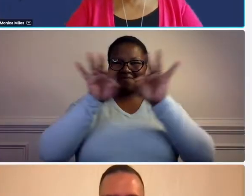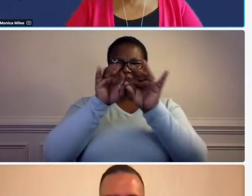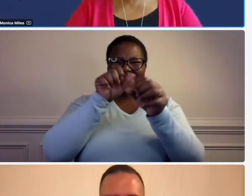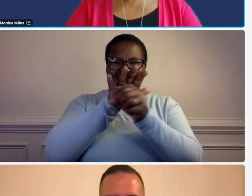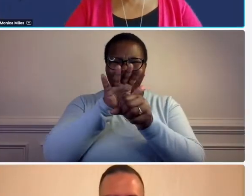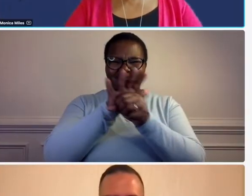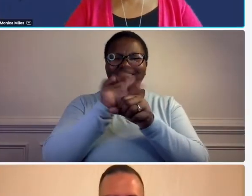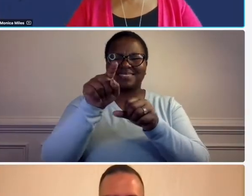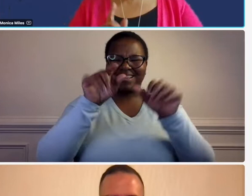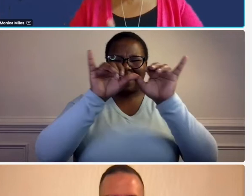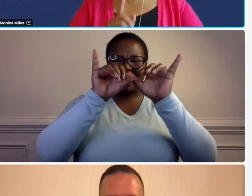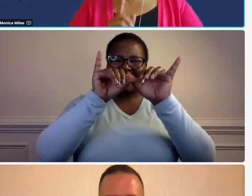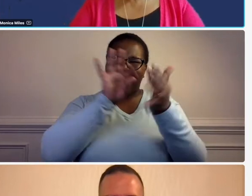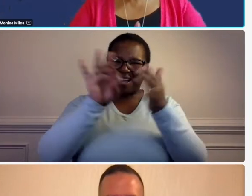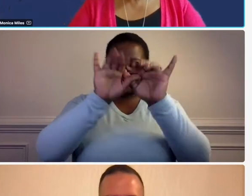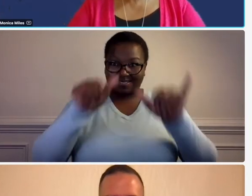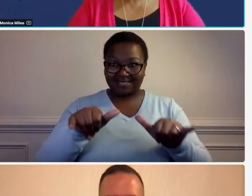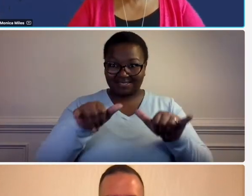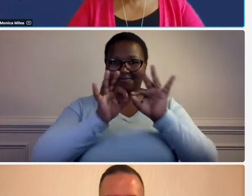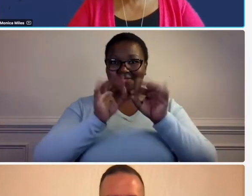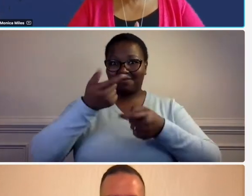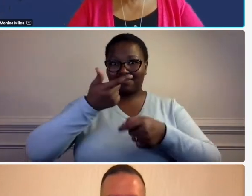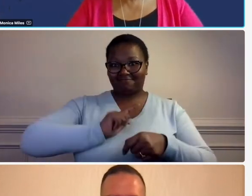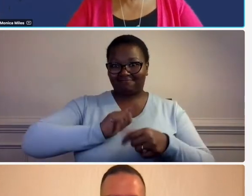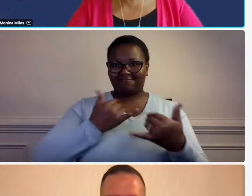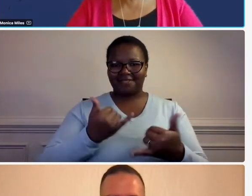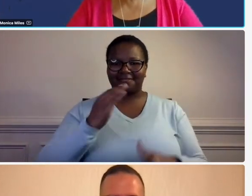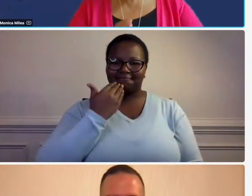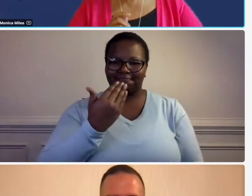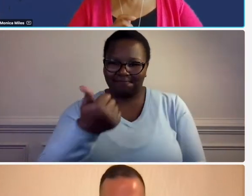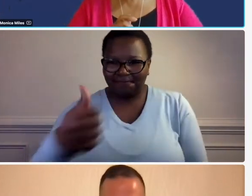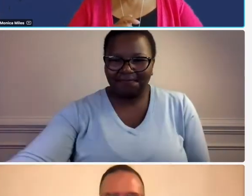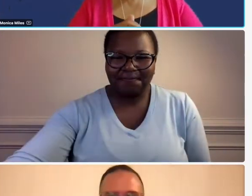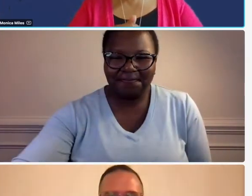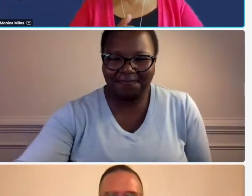system so before we walk through these 10 key elements i want to make sure that